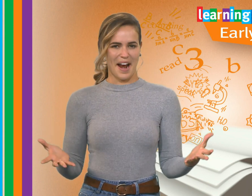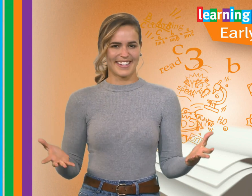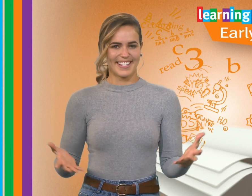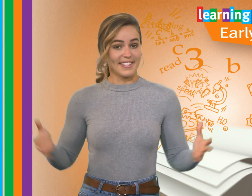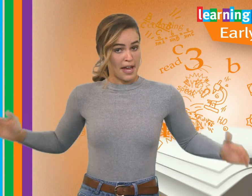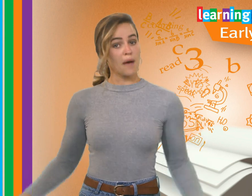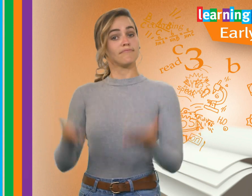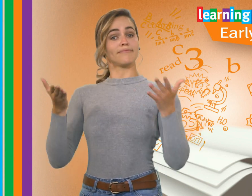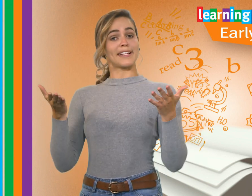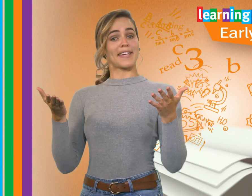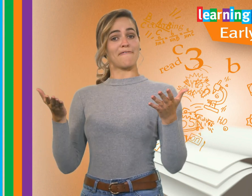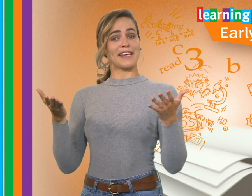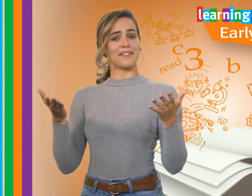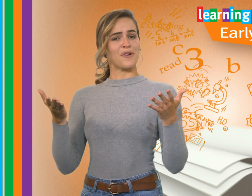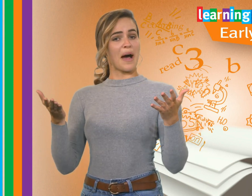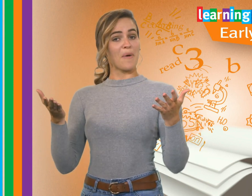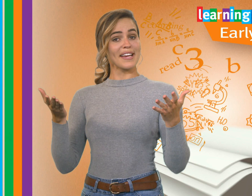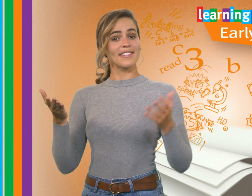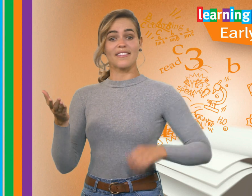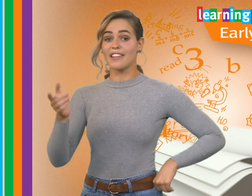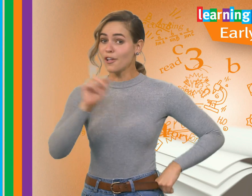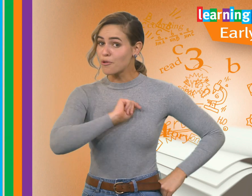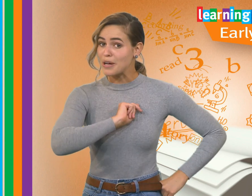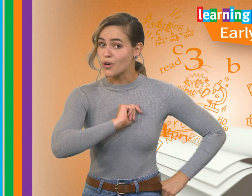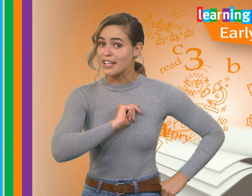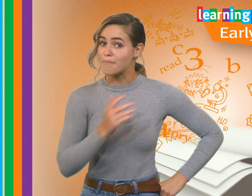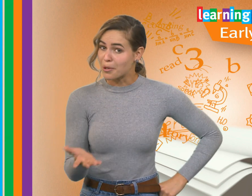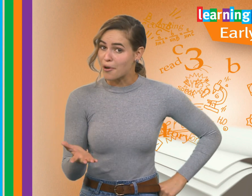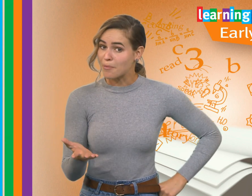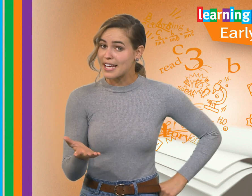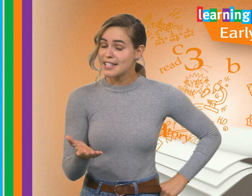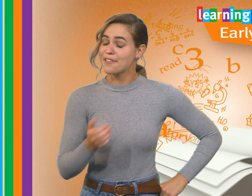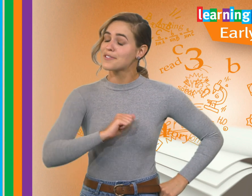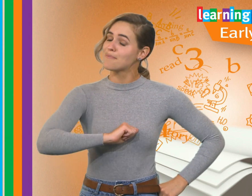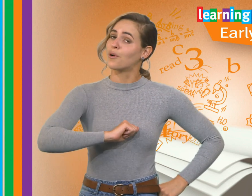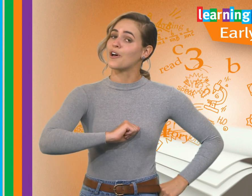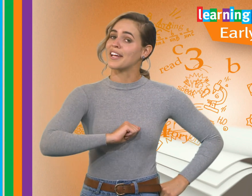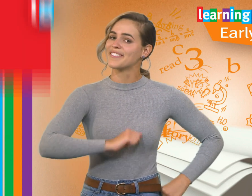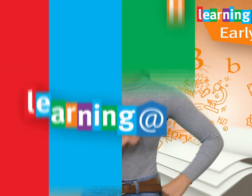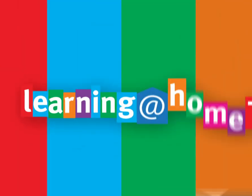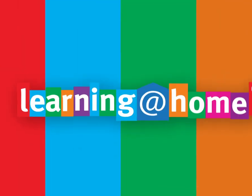Stand up! Let’s get ready to move our bodies, then Luke will be joining the middle primary kids for some more learning.